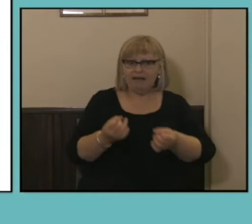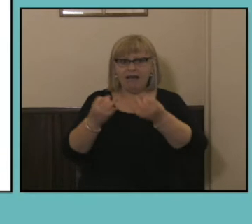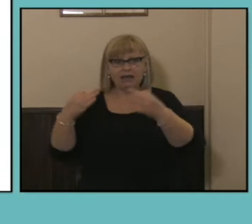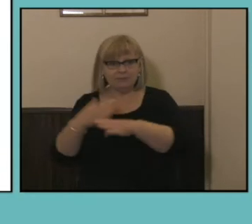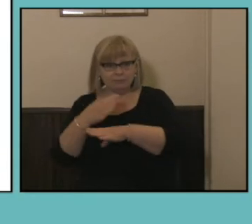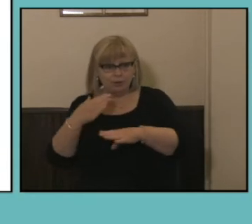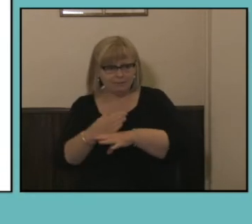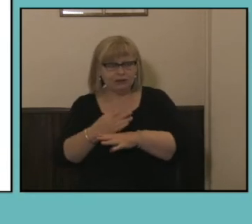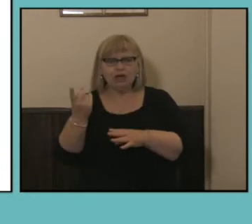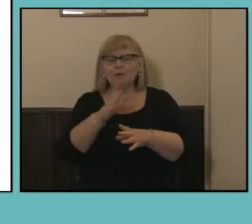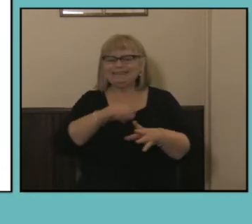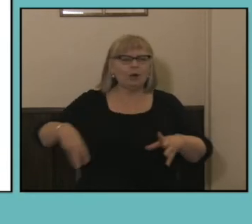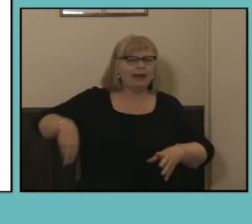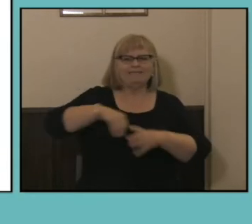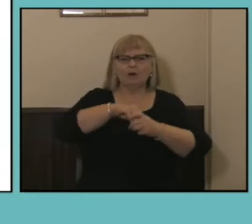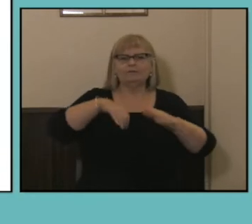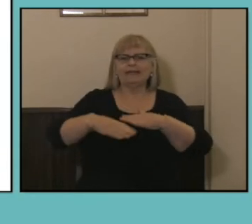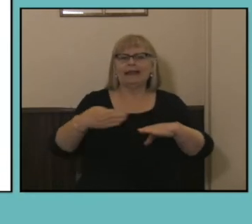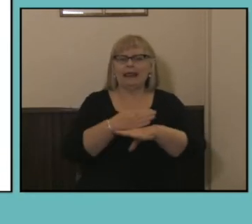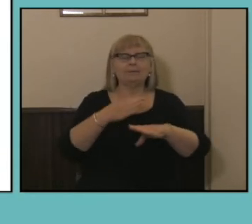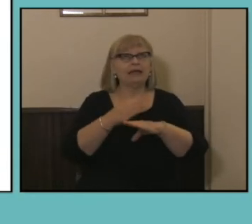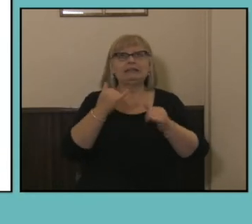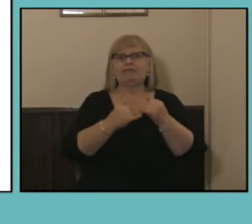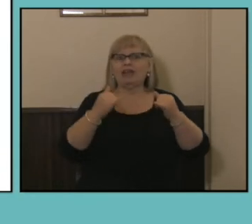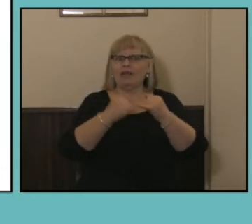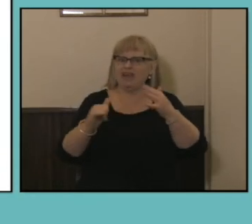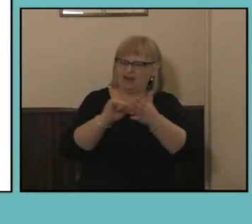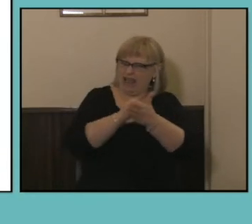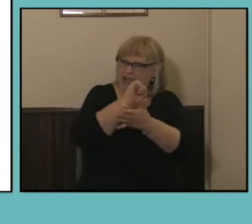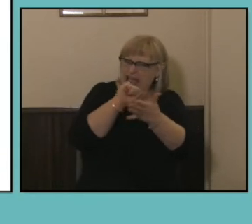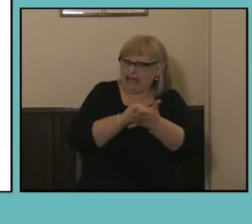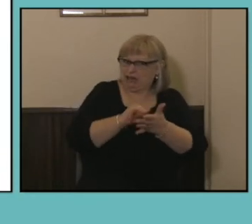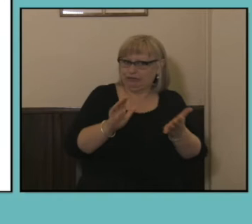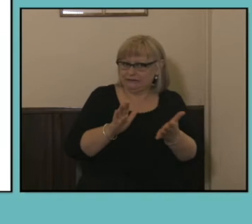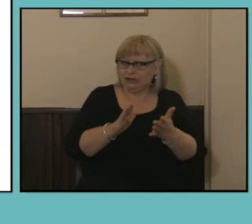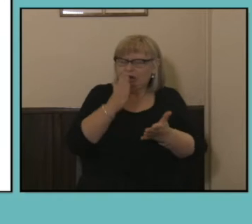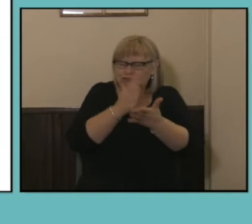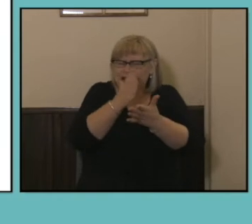force with a higher level of precision and including precise estimates of how